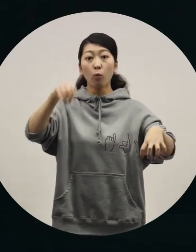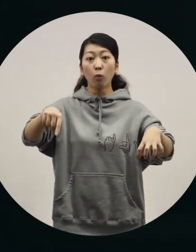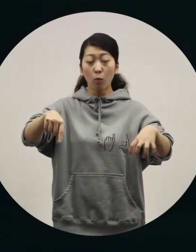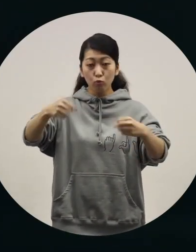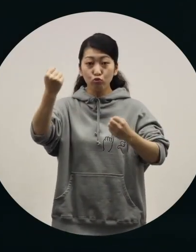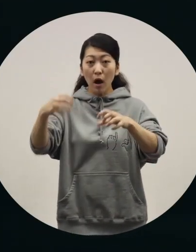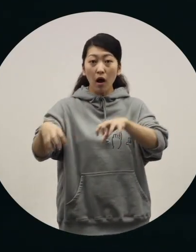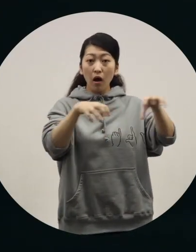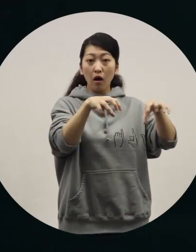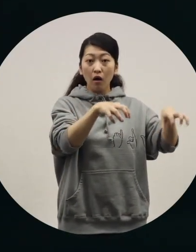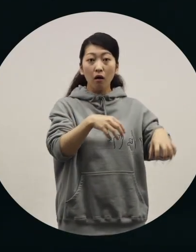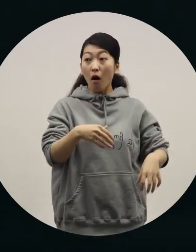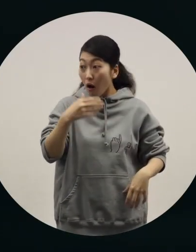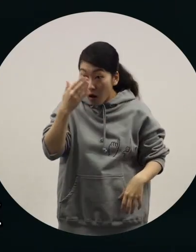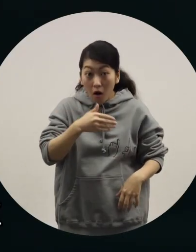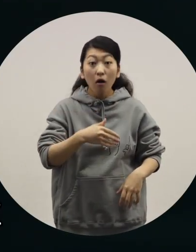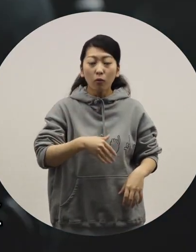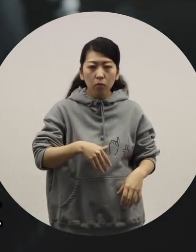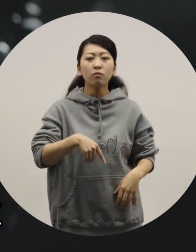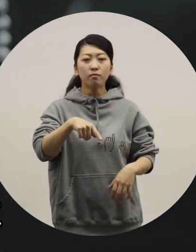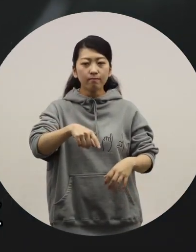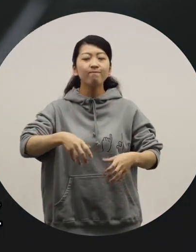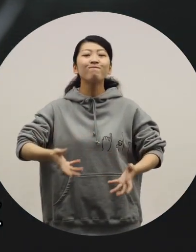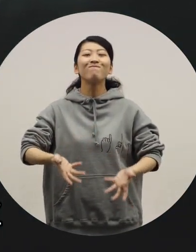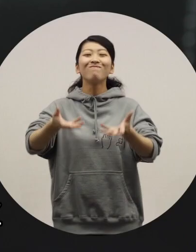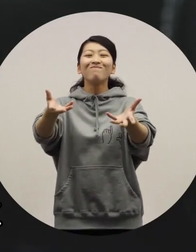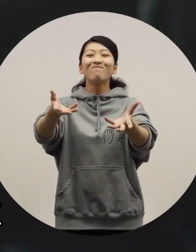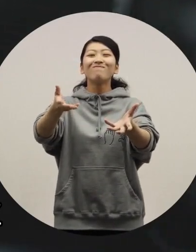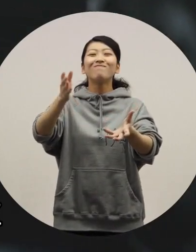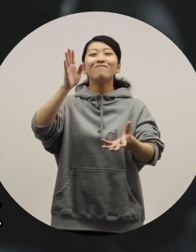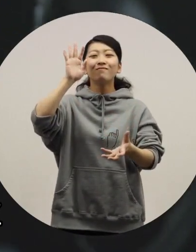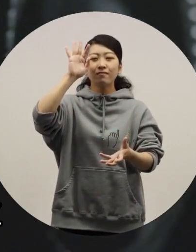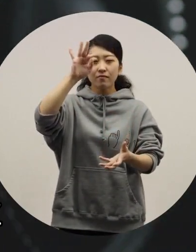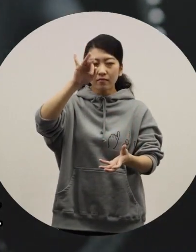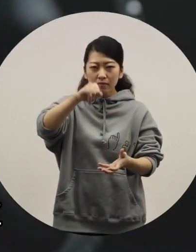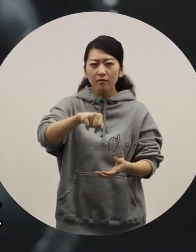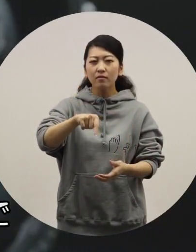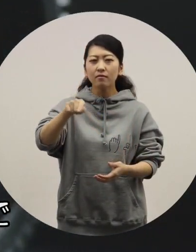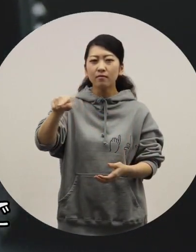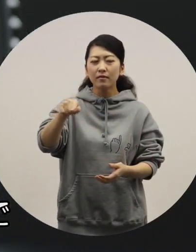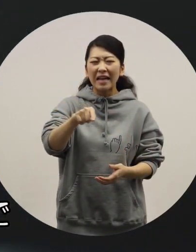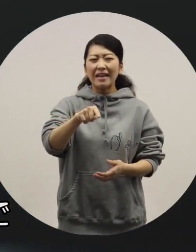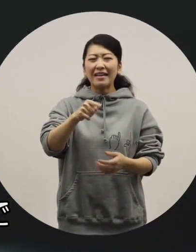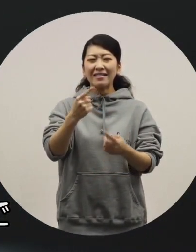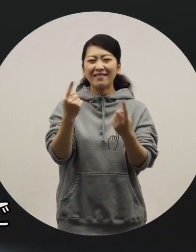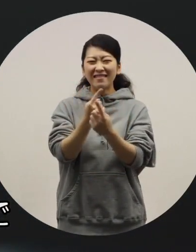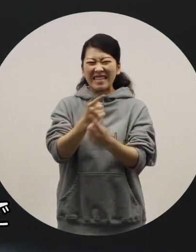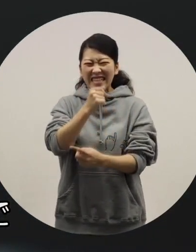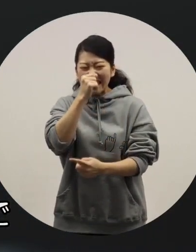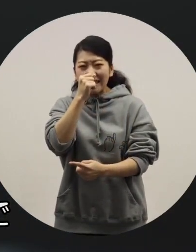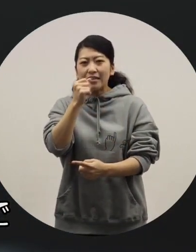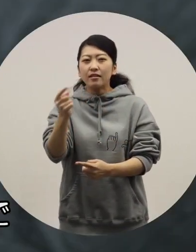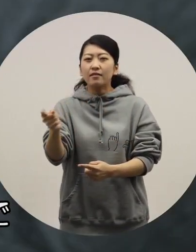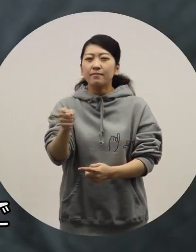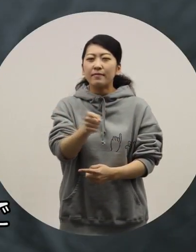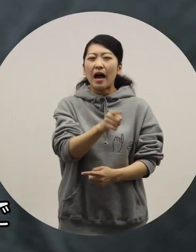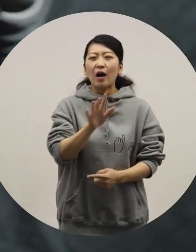[Azuma] I didn't know that. -[Toriyama] Yes After releasing that, we found out some points to be improved.